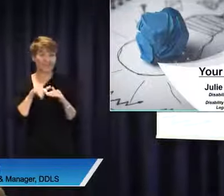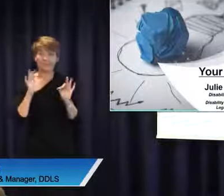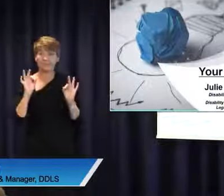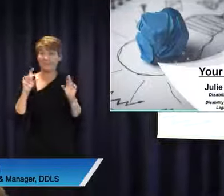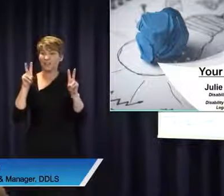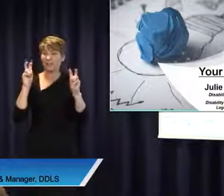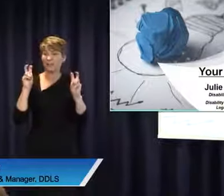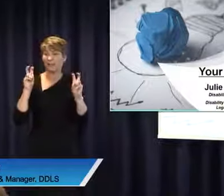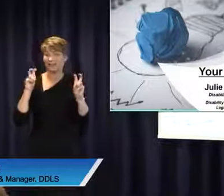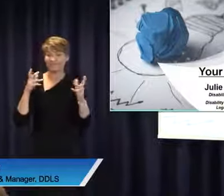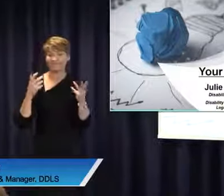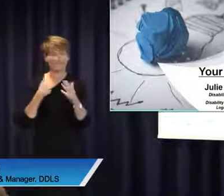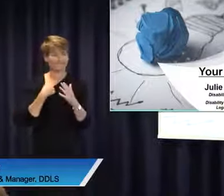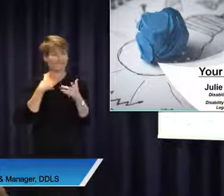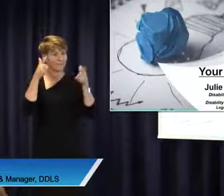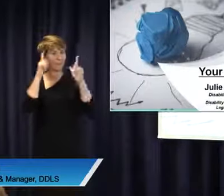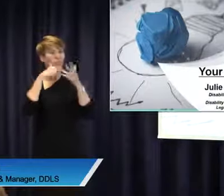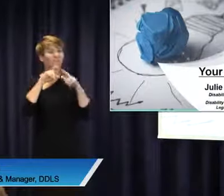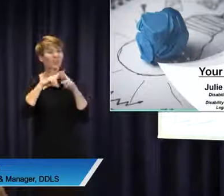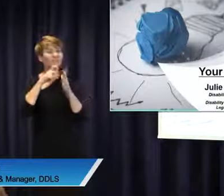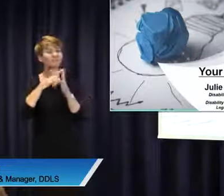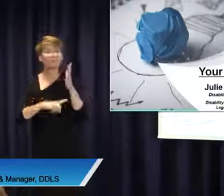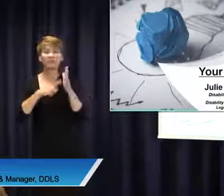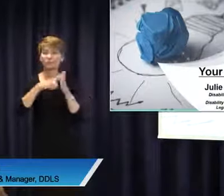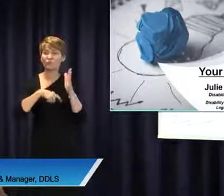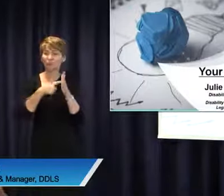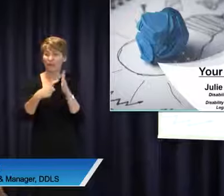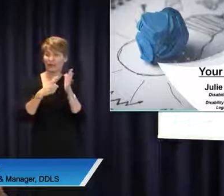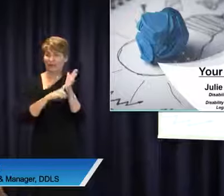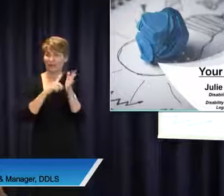I'm the manager of the Disability Discrimination Legal Service and I see there I am also a